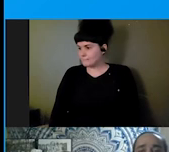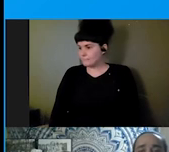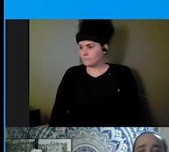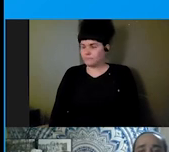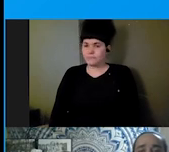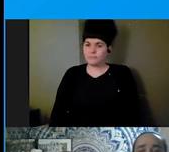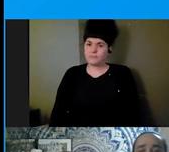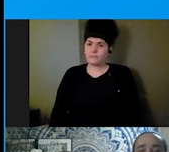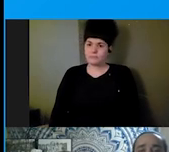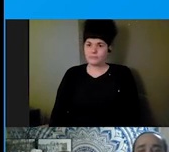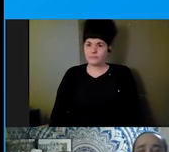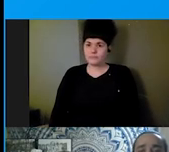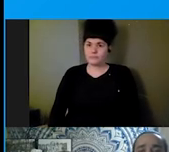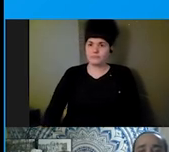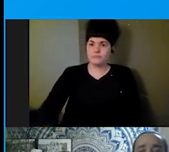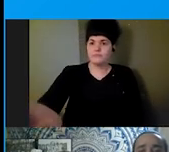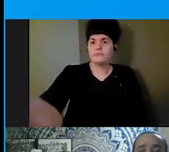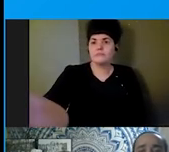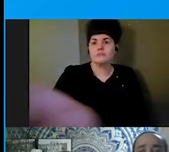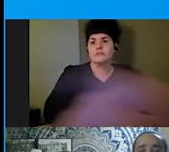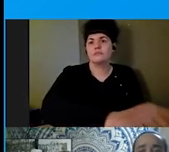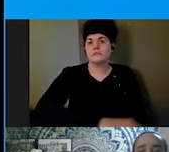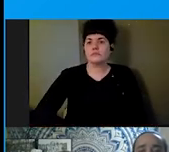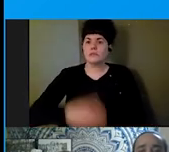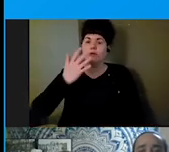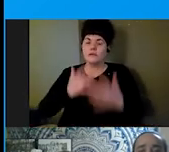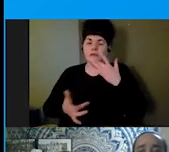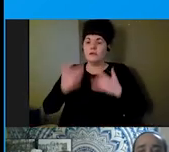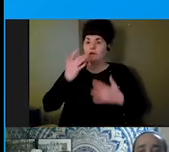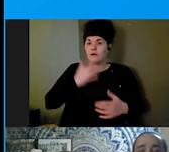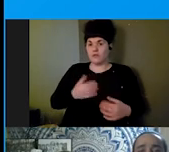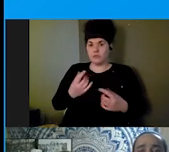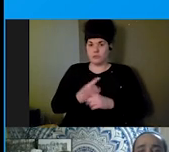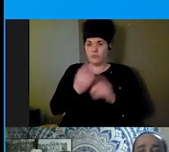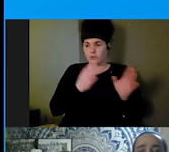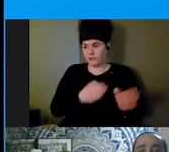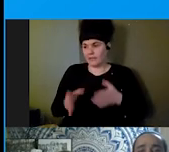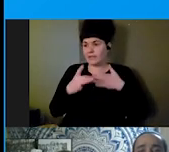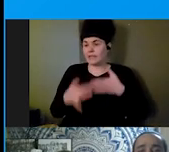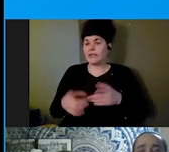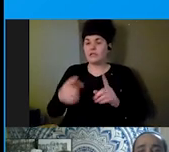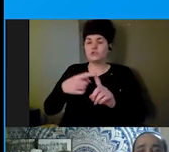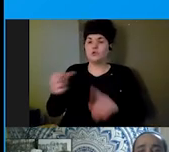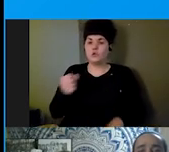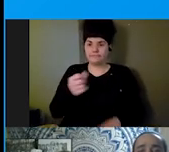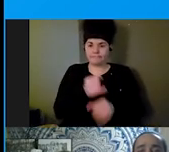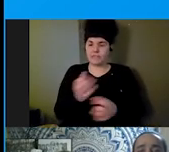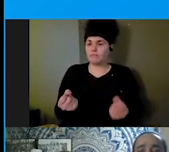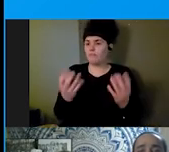institutionalization is, again, multi-dimensional. Shelters, for example, are often not physically